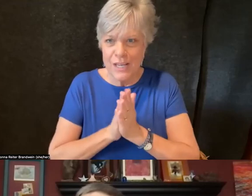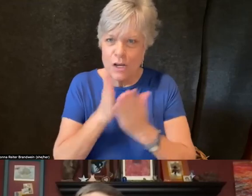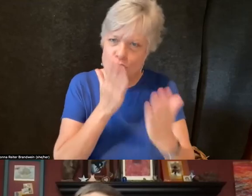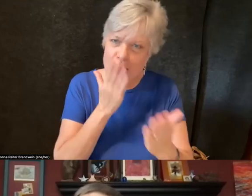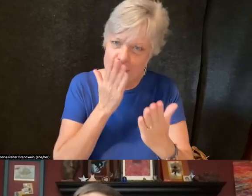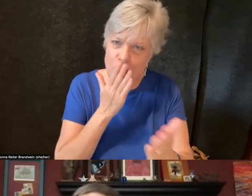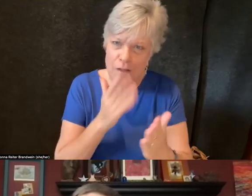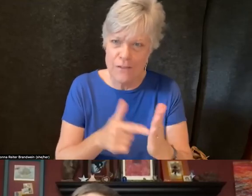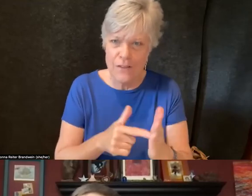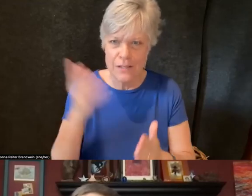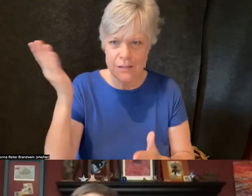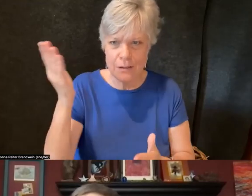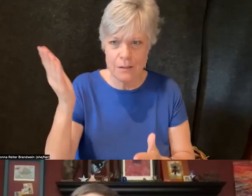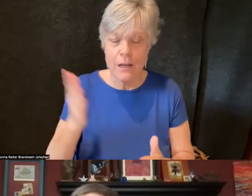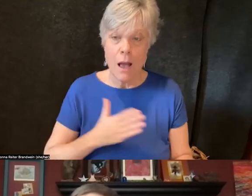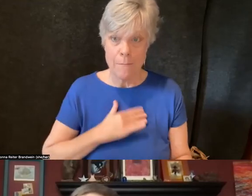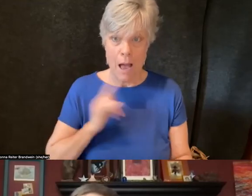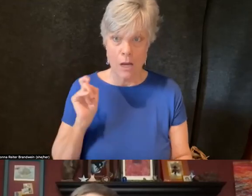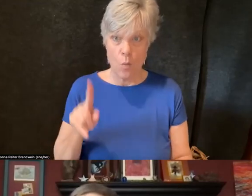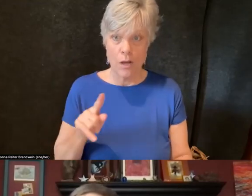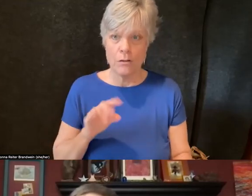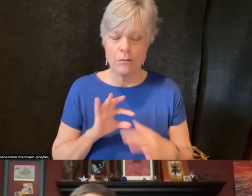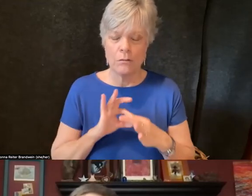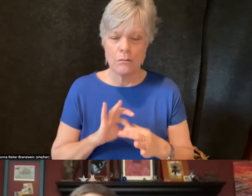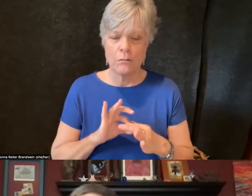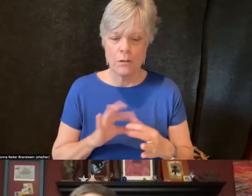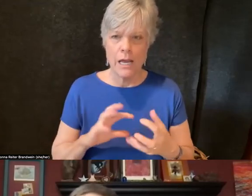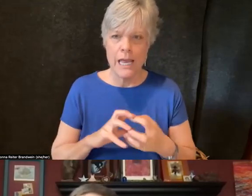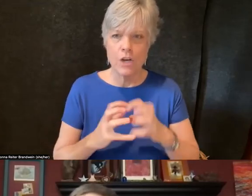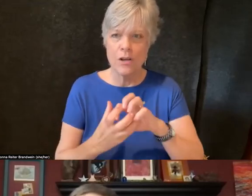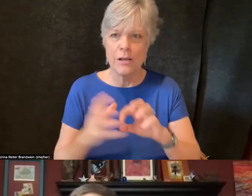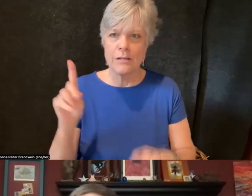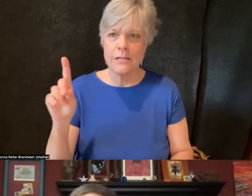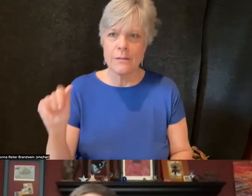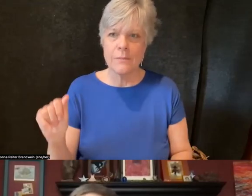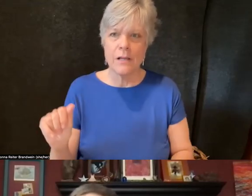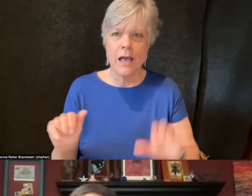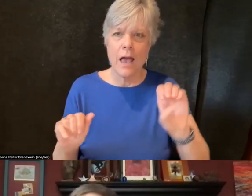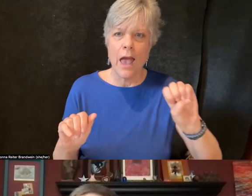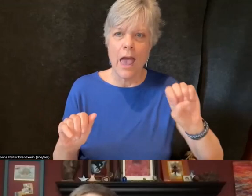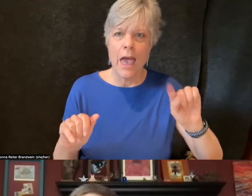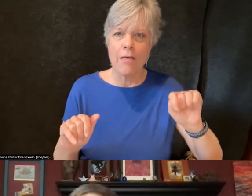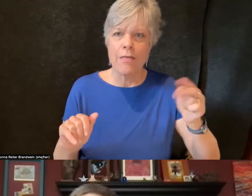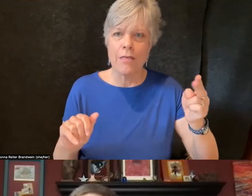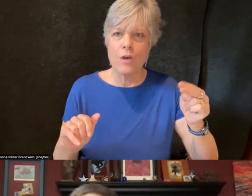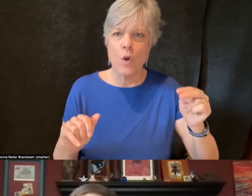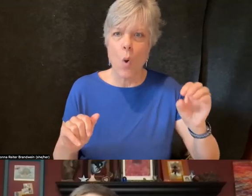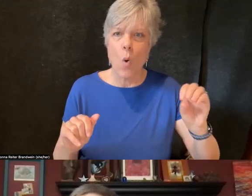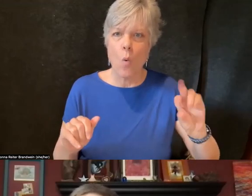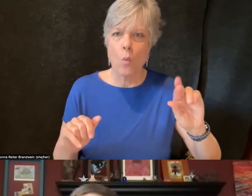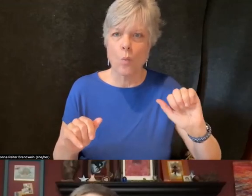My question relates to the intersection of disability and ethnoracial identity, which is where most of my work is,